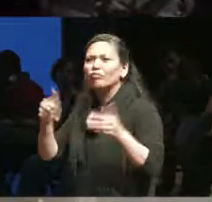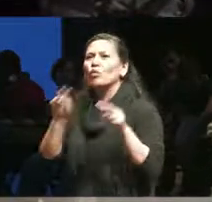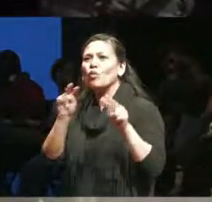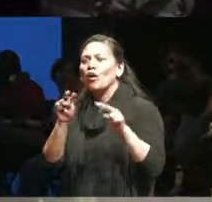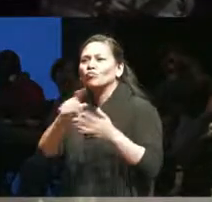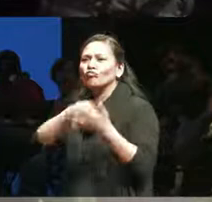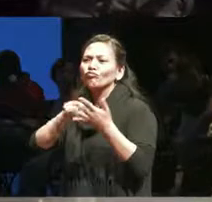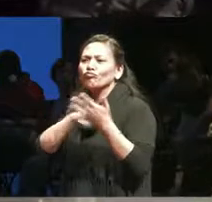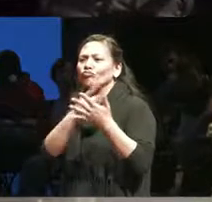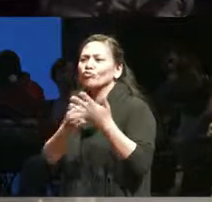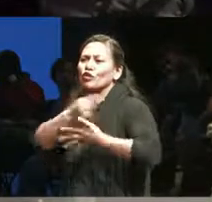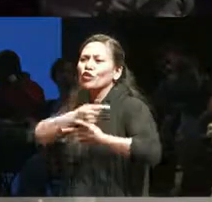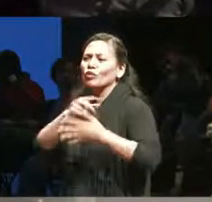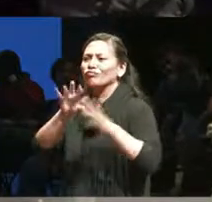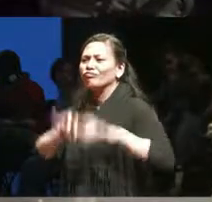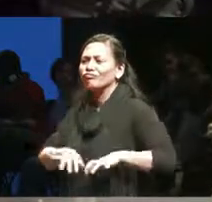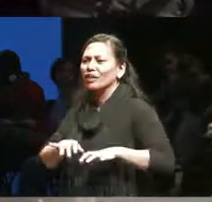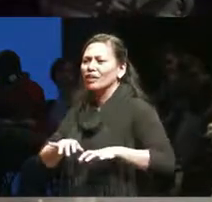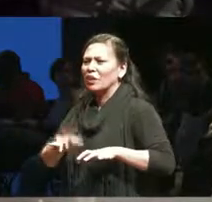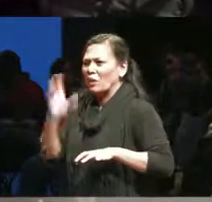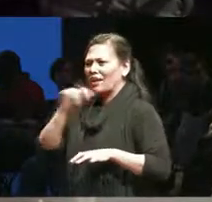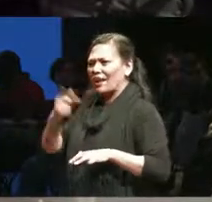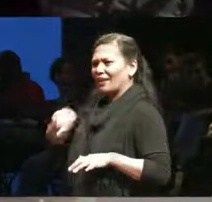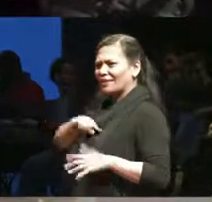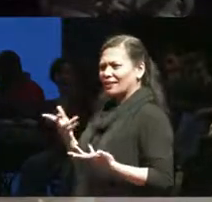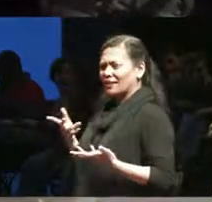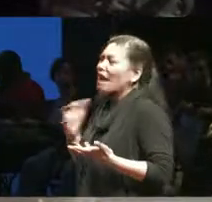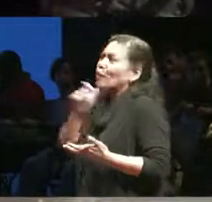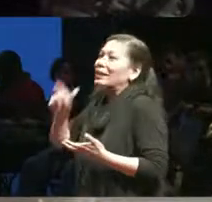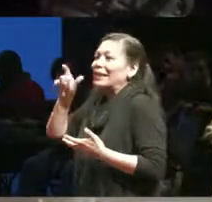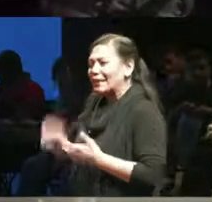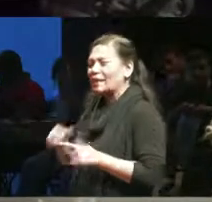review? Not that we need that validation but it's that inclusion meant you know.